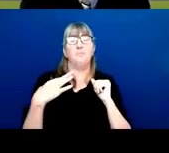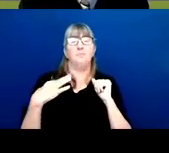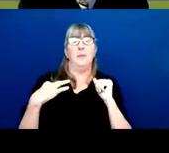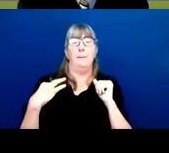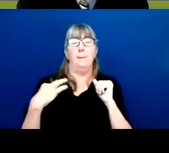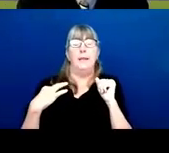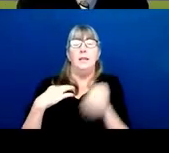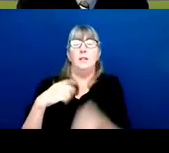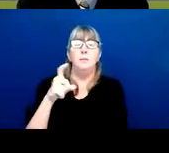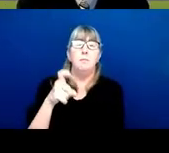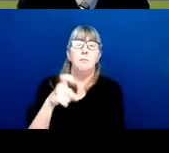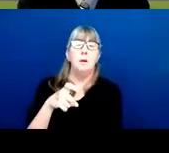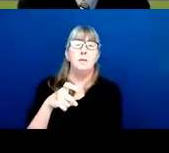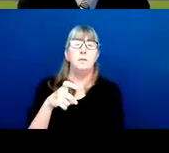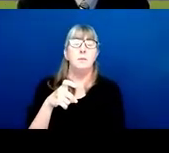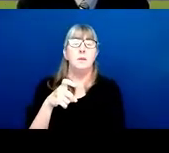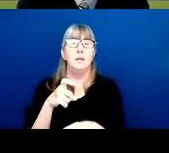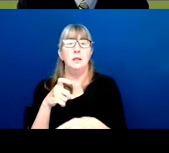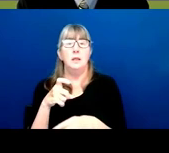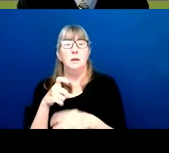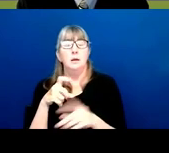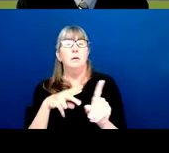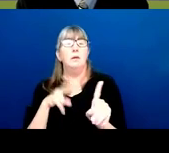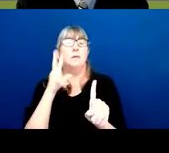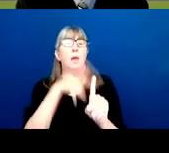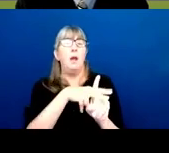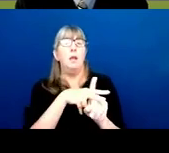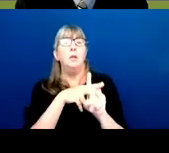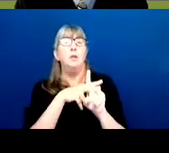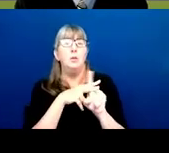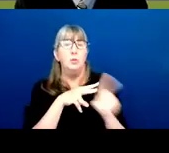must be assigned to, accepted by,